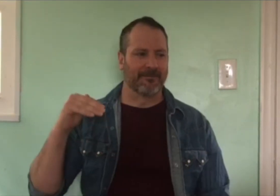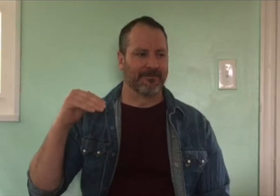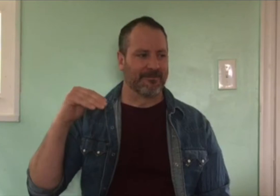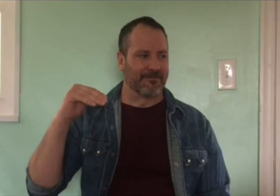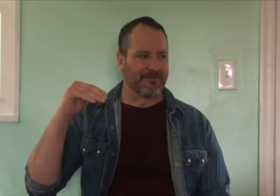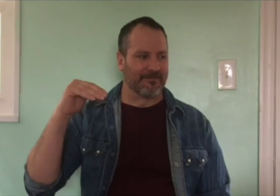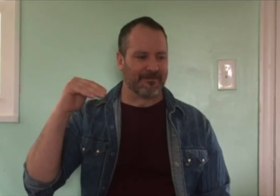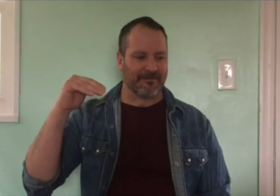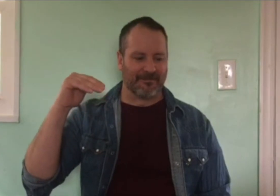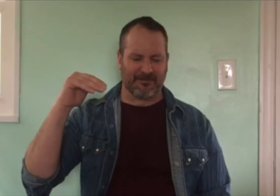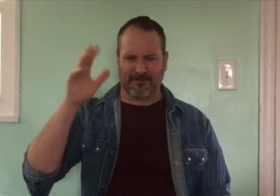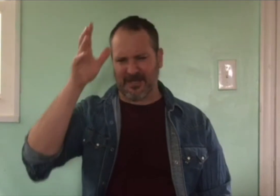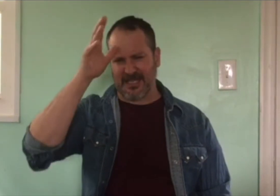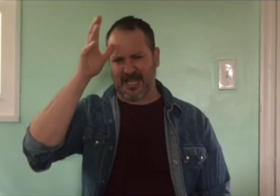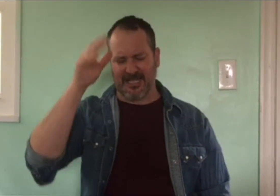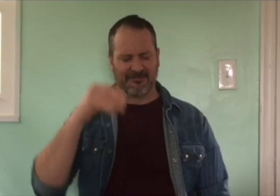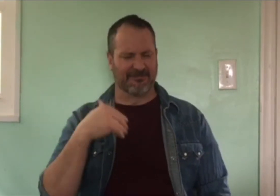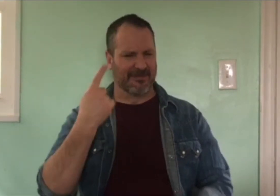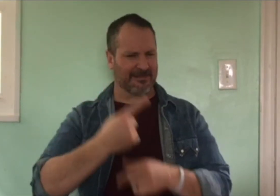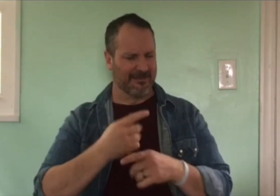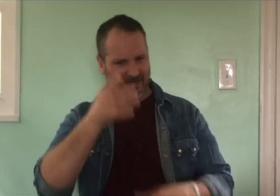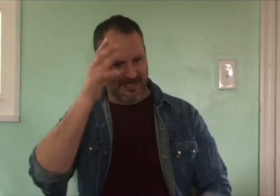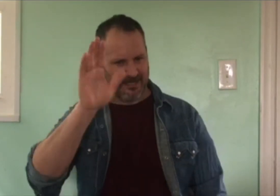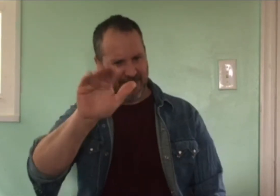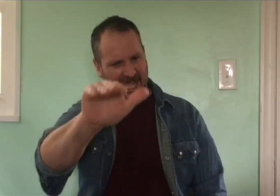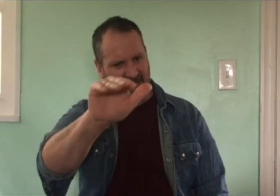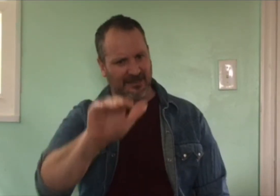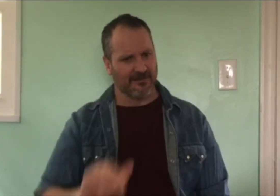As I grew up, my father approached me one day. He told me,